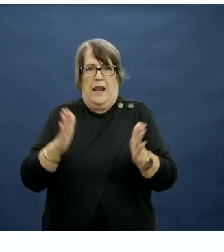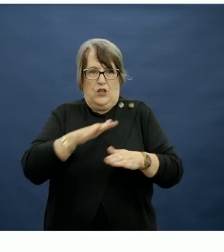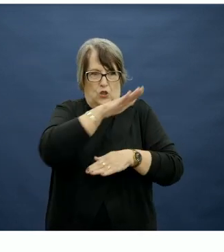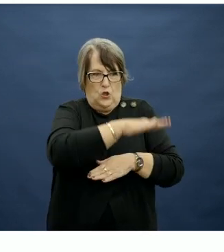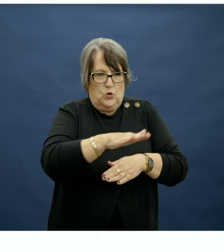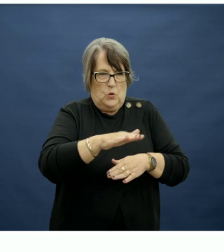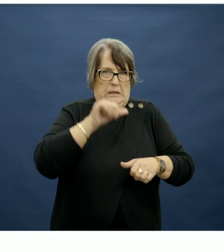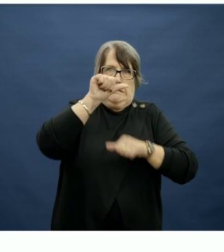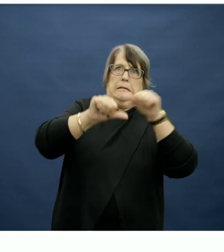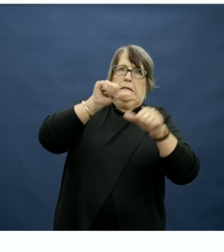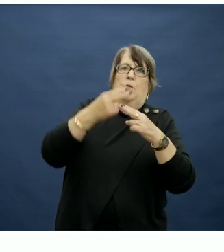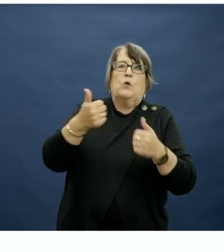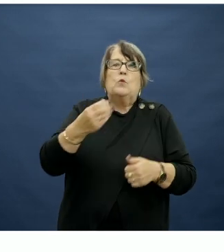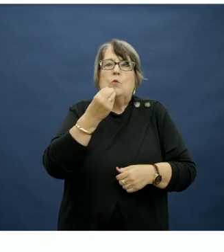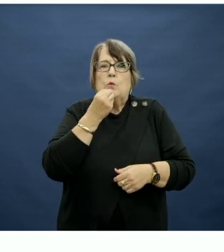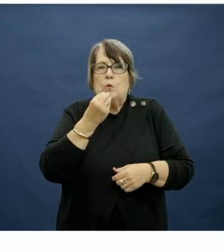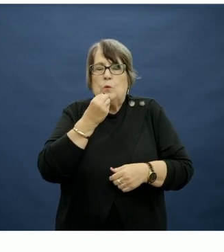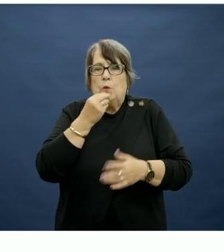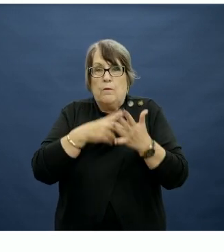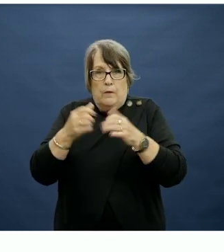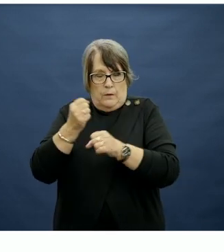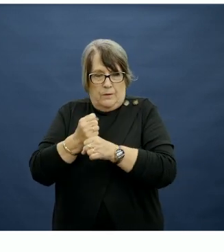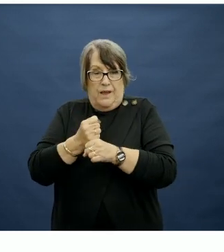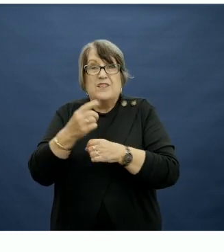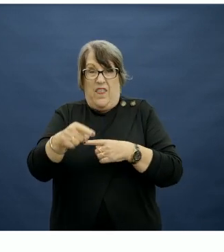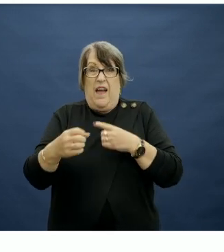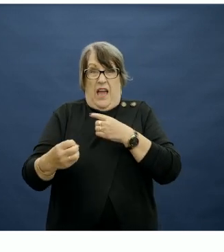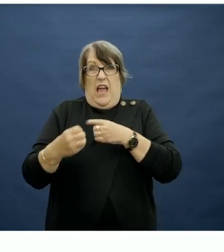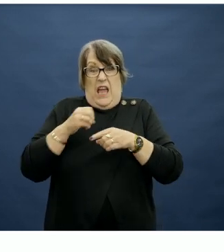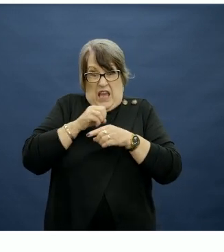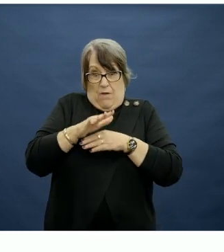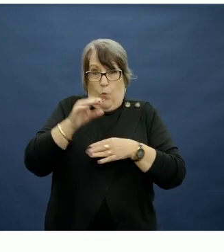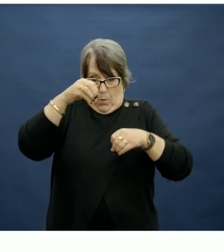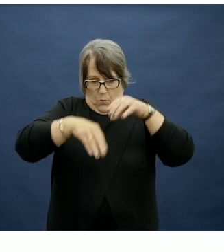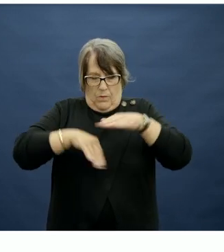resistance, these did influence what went into the lunch box.